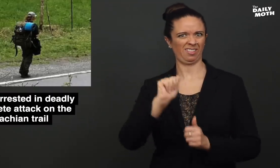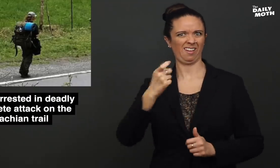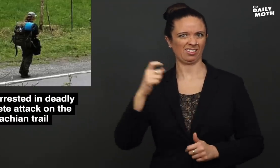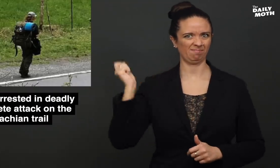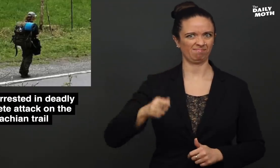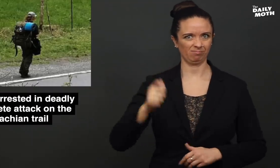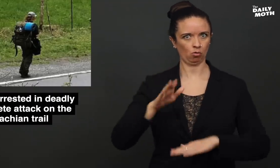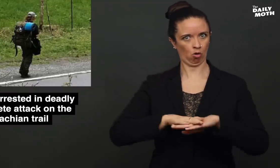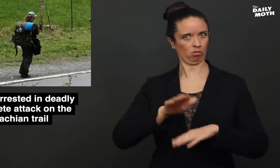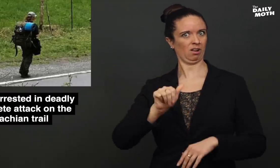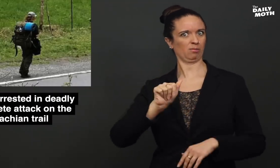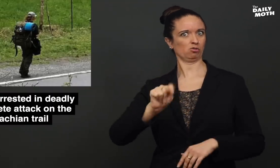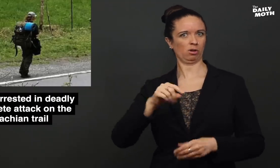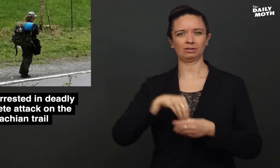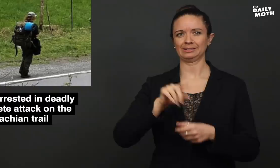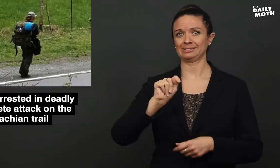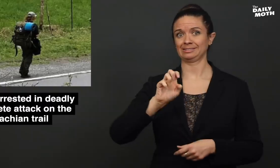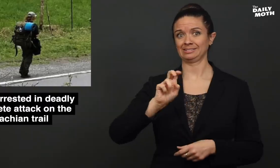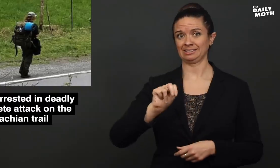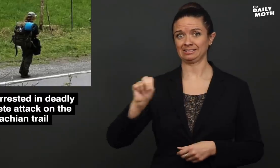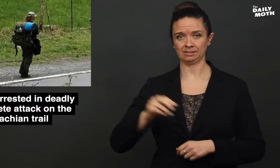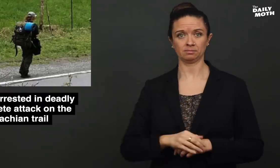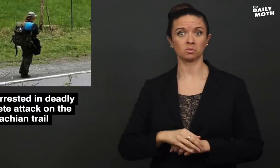an ax on the Appalachian trail in Tennessee.